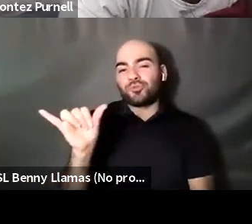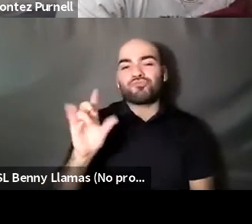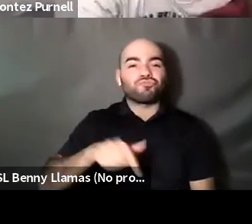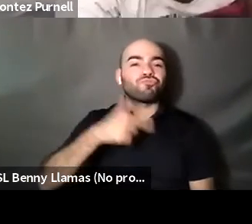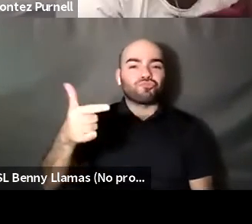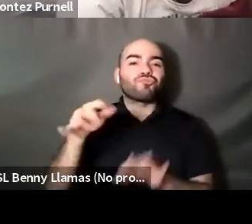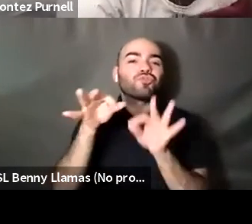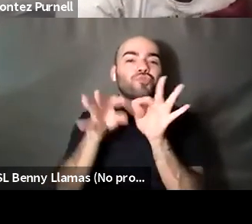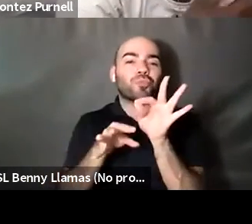Nahshon Anderson: Yeah.